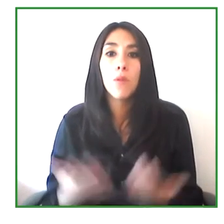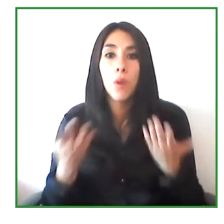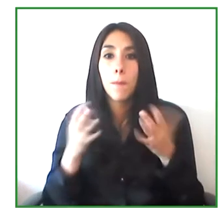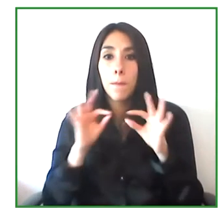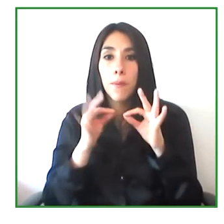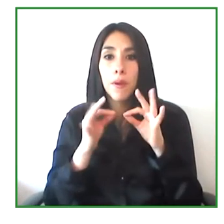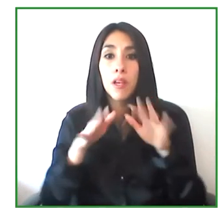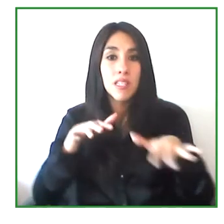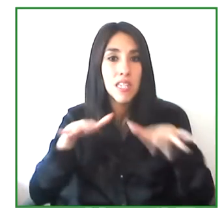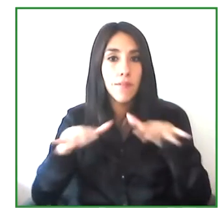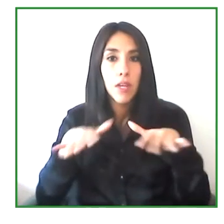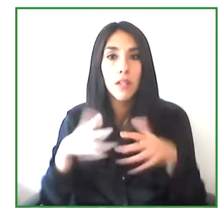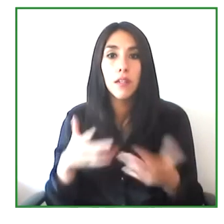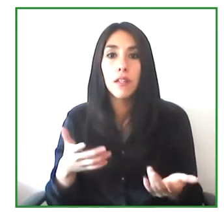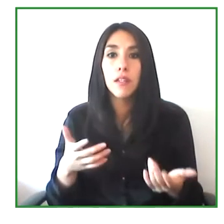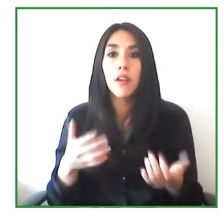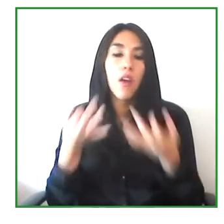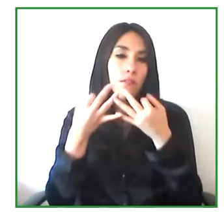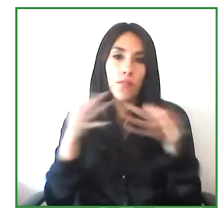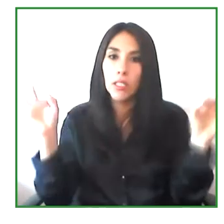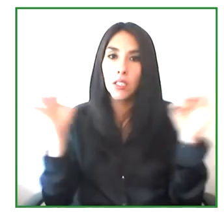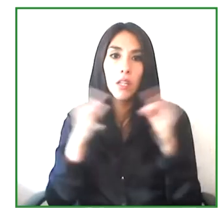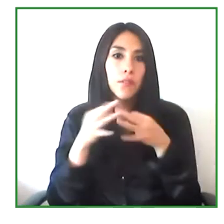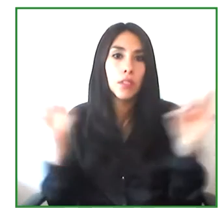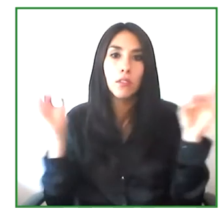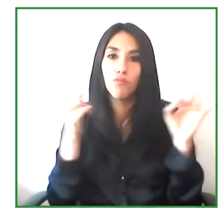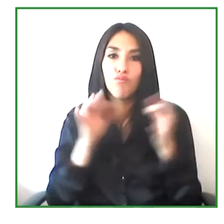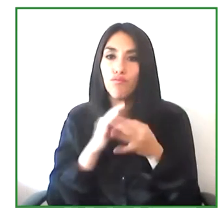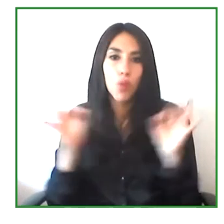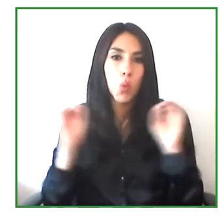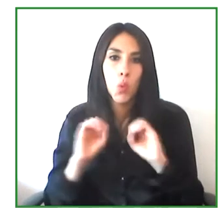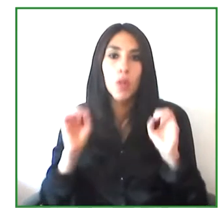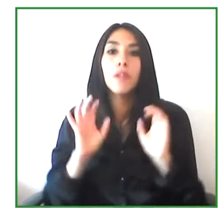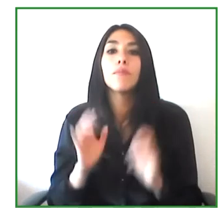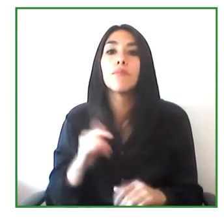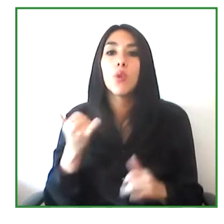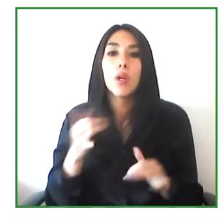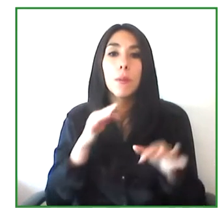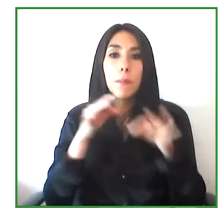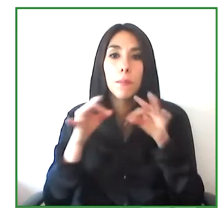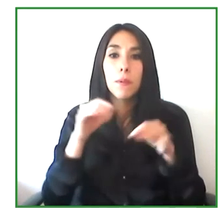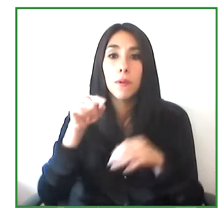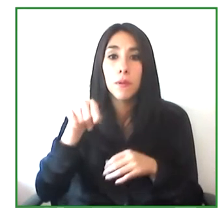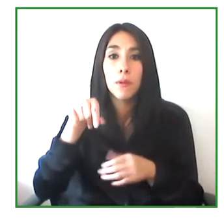of remote interpretation completely free to our user community.